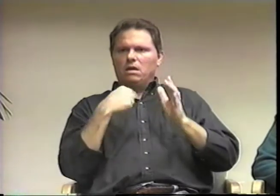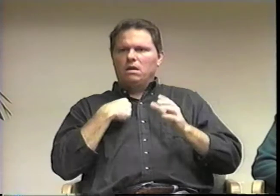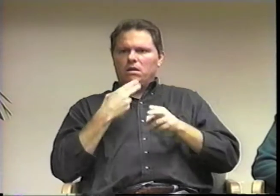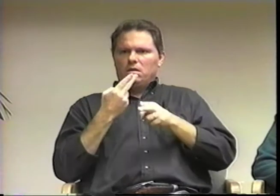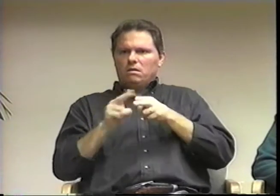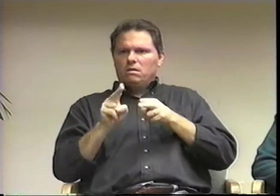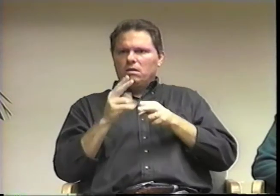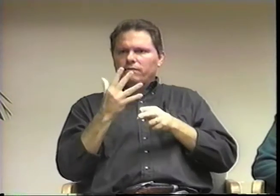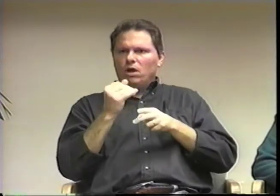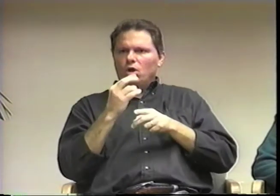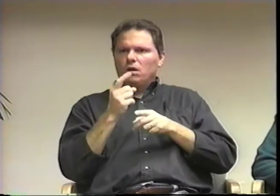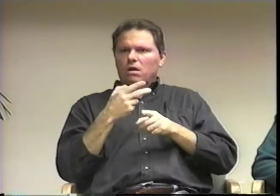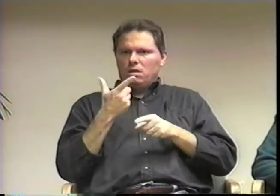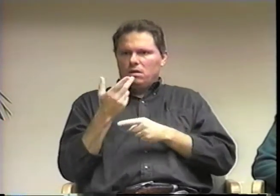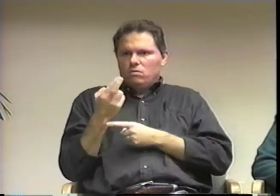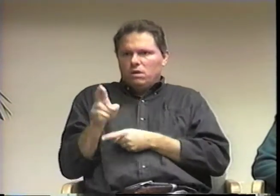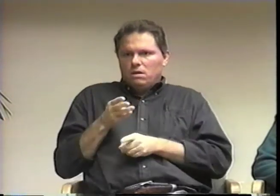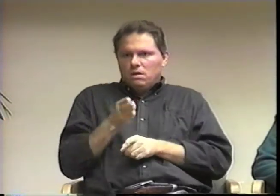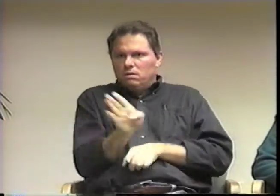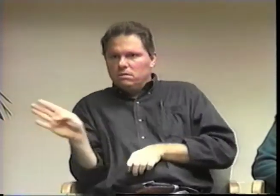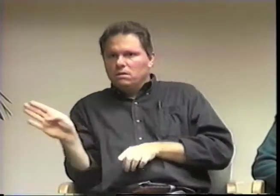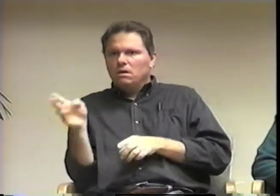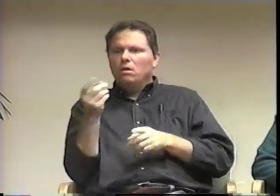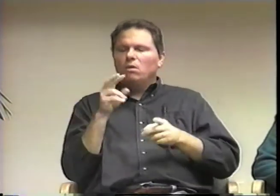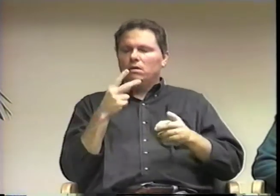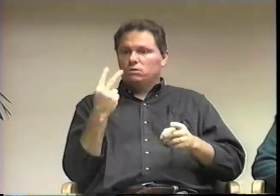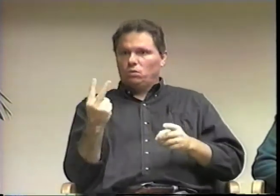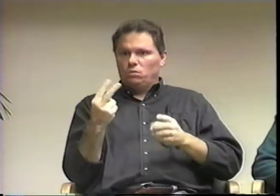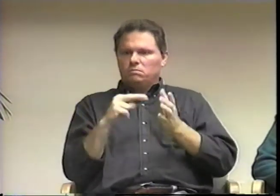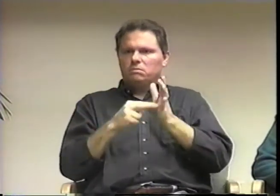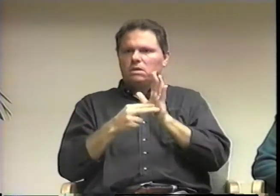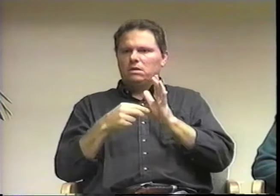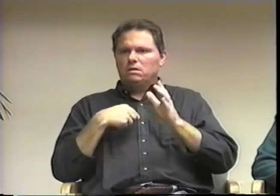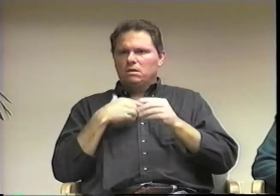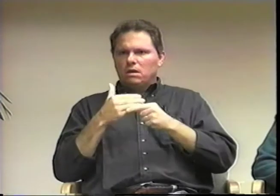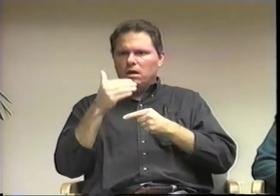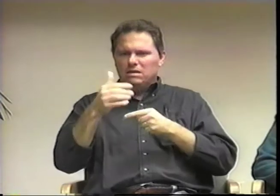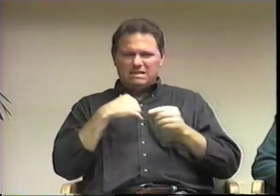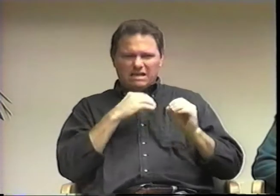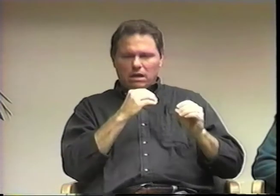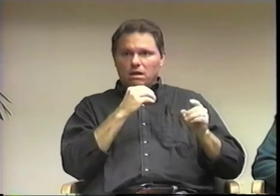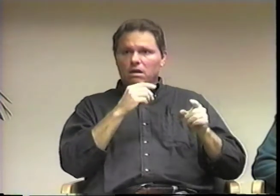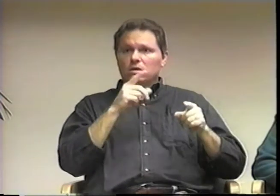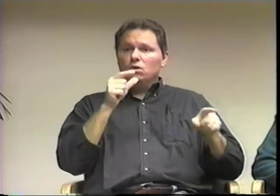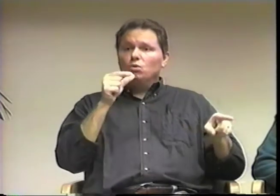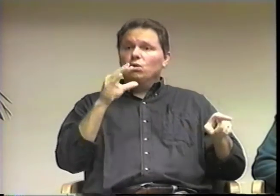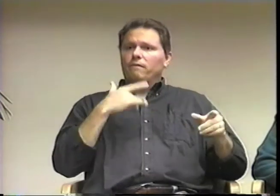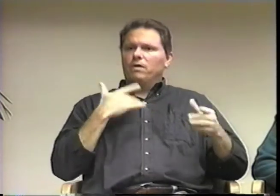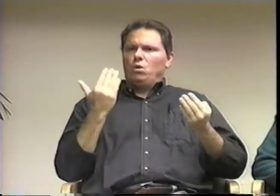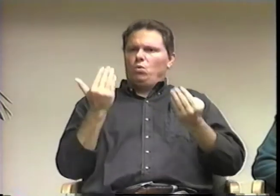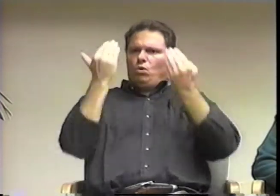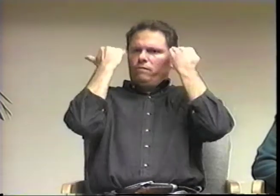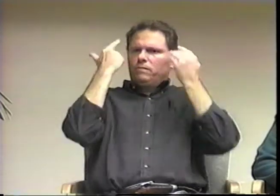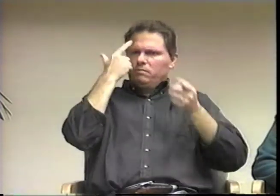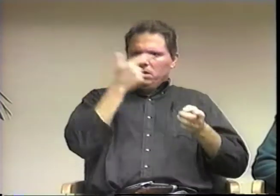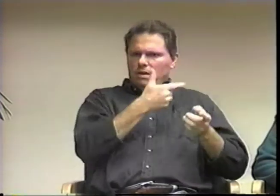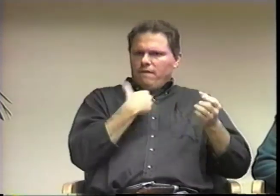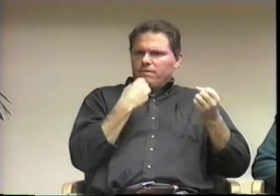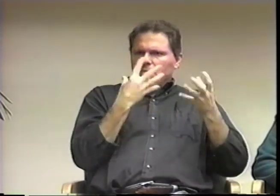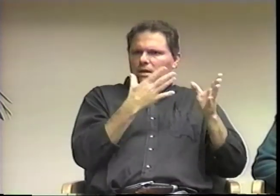for the different plays so that we would know whether it was a run to the right or which direction we were going with this.